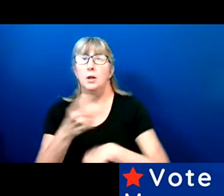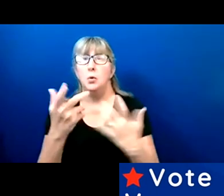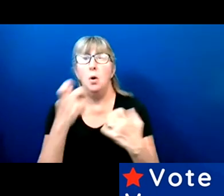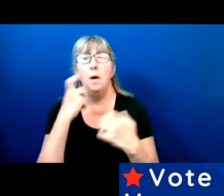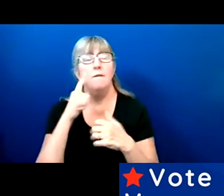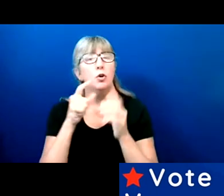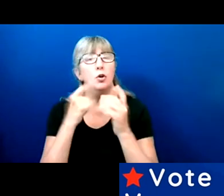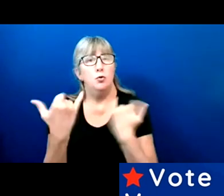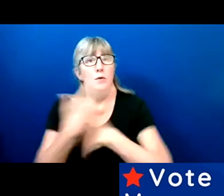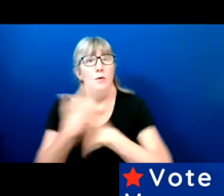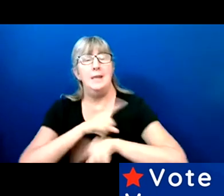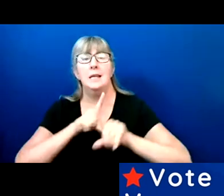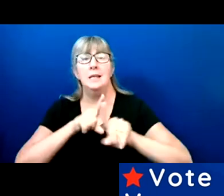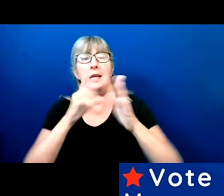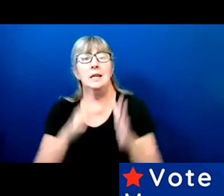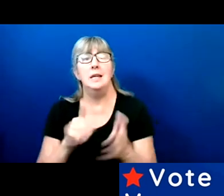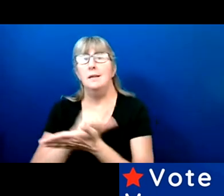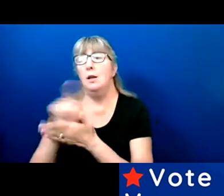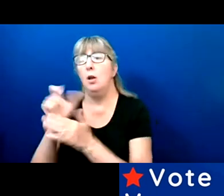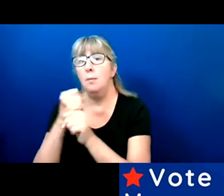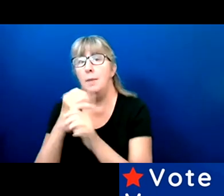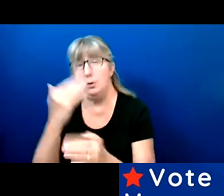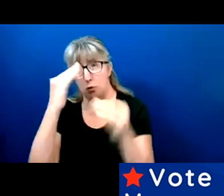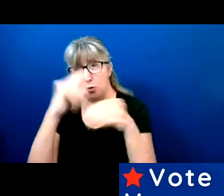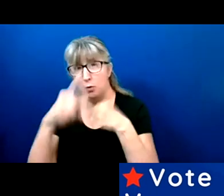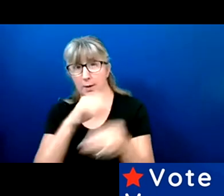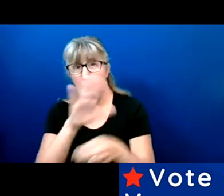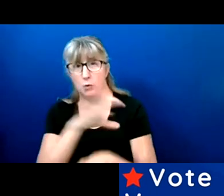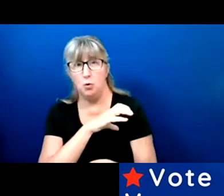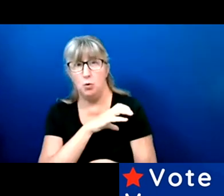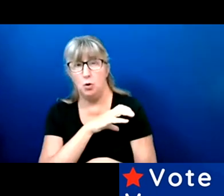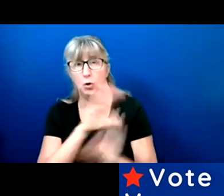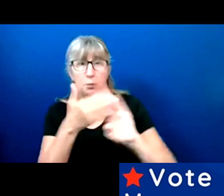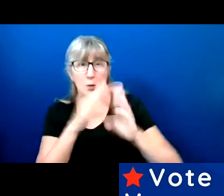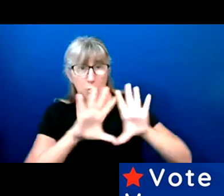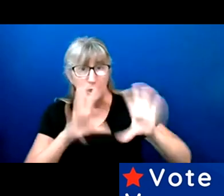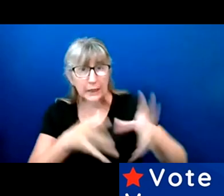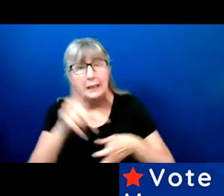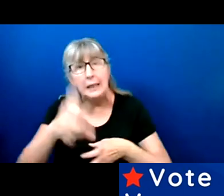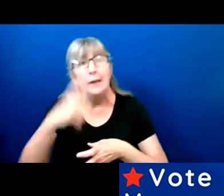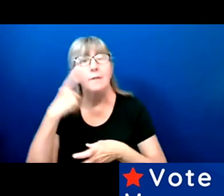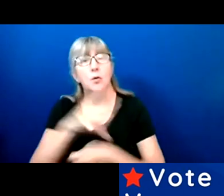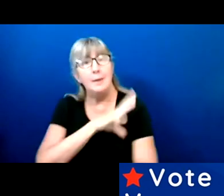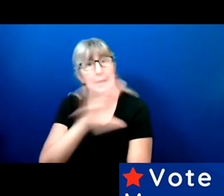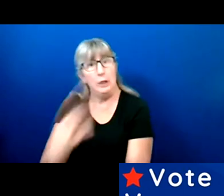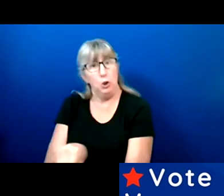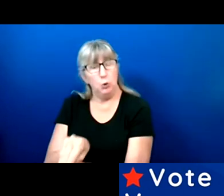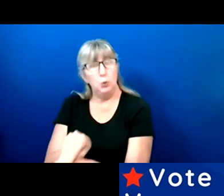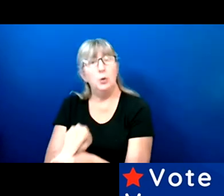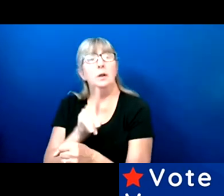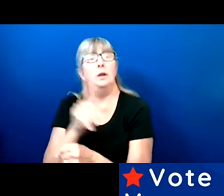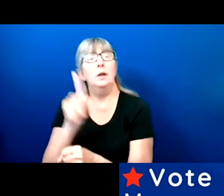knew about your community needs when it comes to being included in the political process?